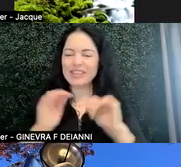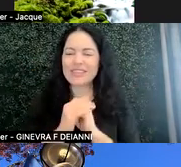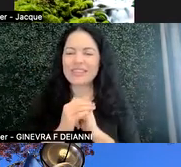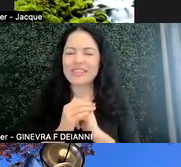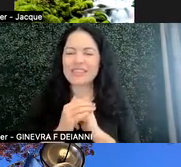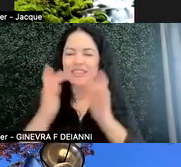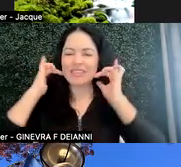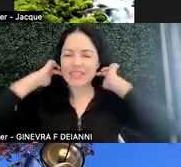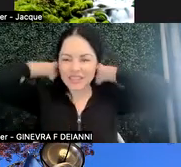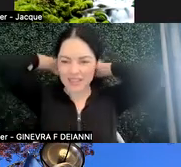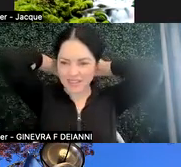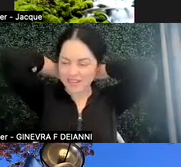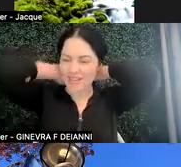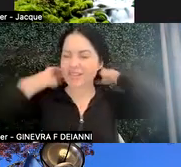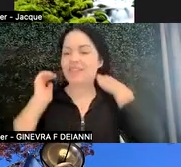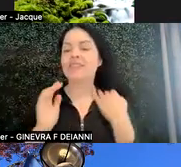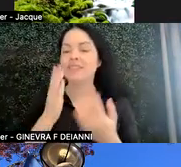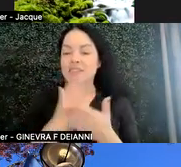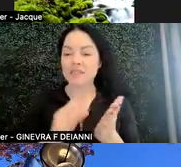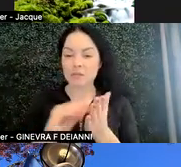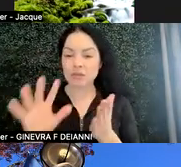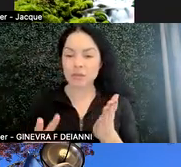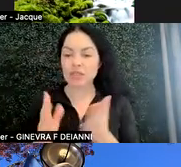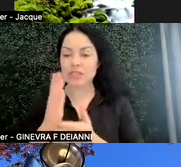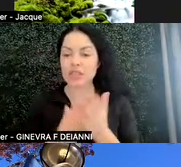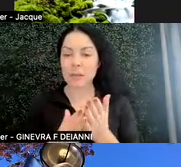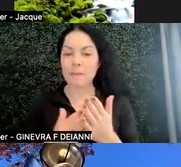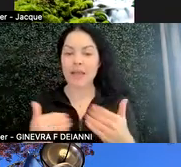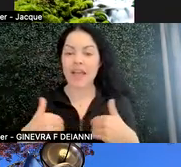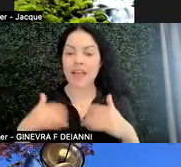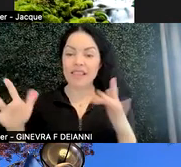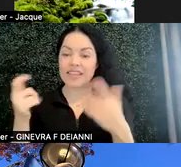Some students have-- some of the figures have lighter skin, some have darker skin.